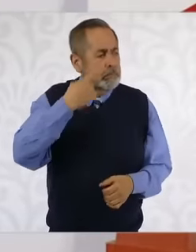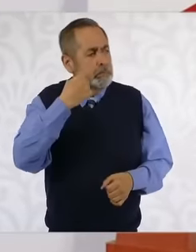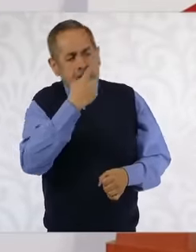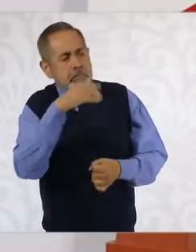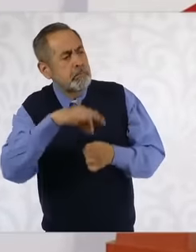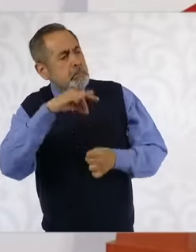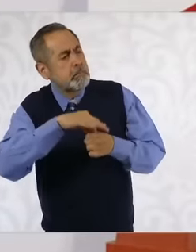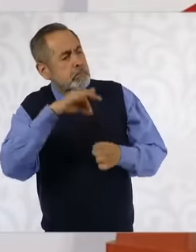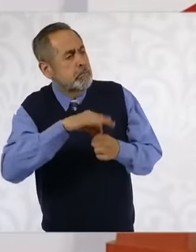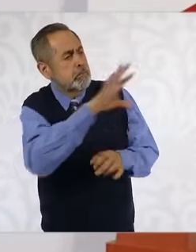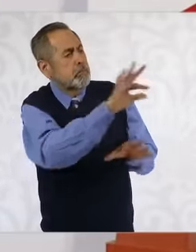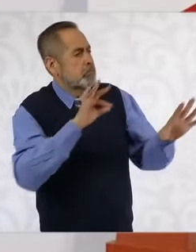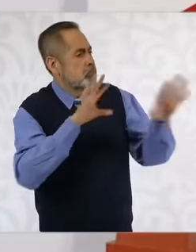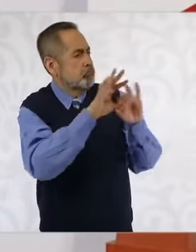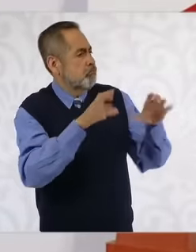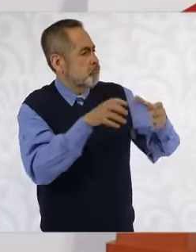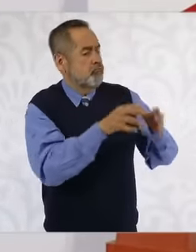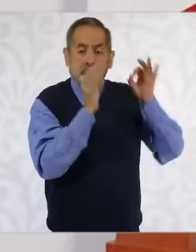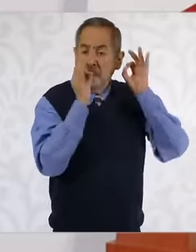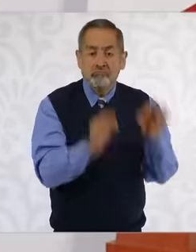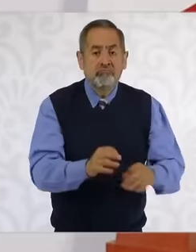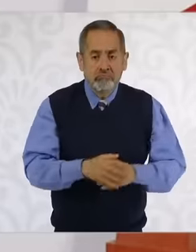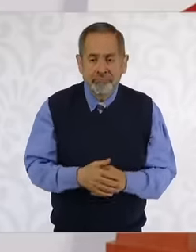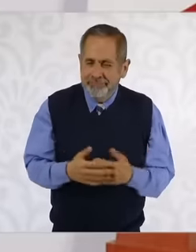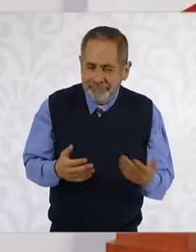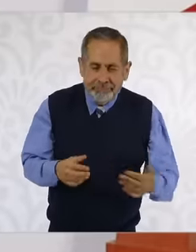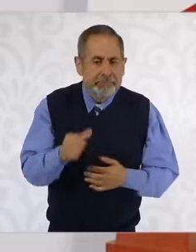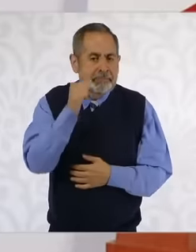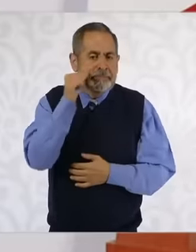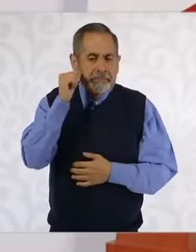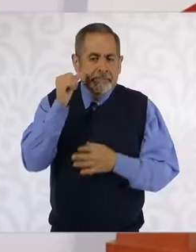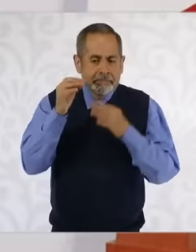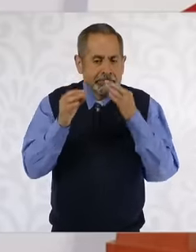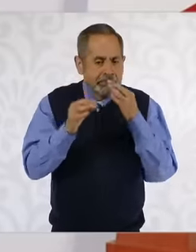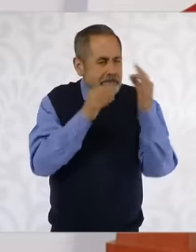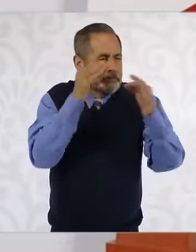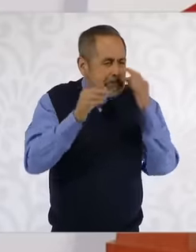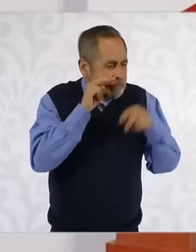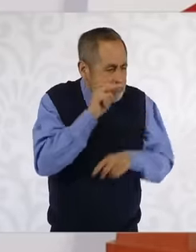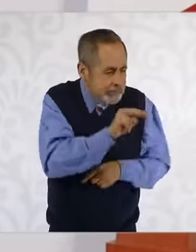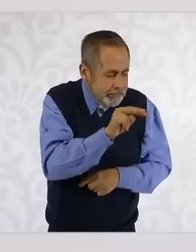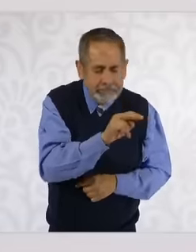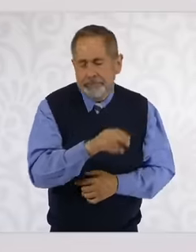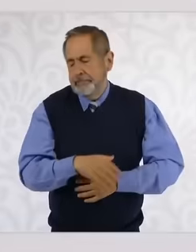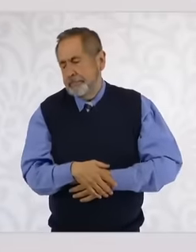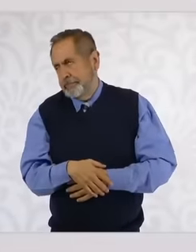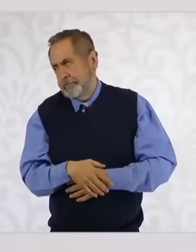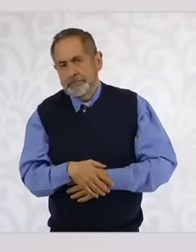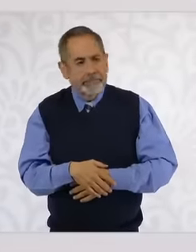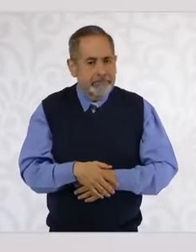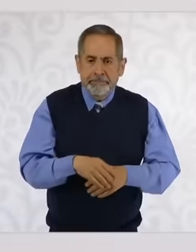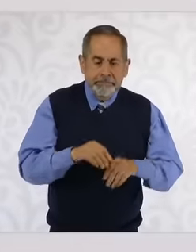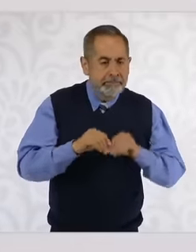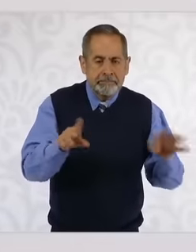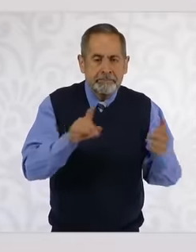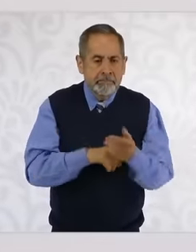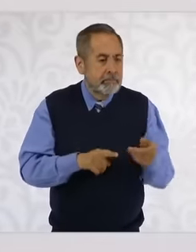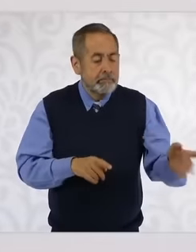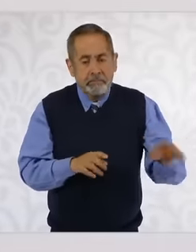because yesterday I saw some publications that said hey, we are going to rescue the